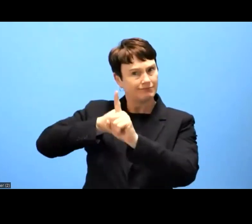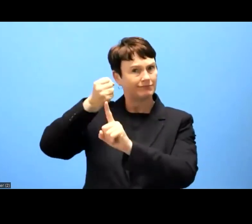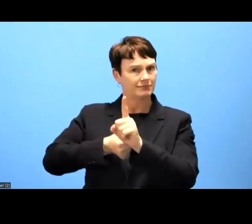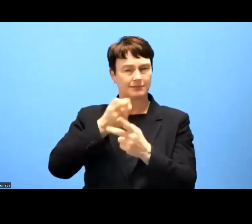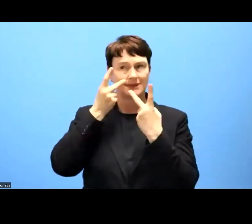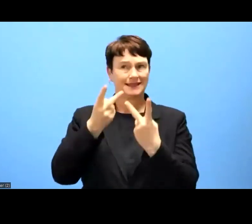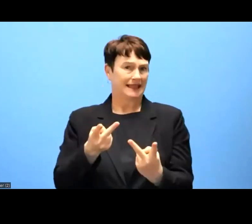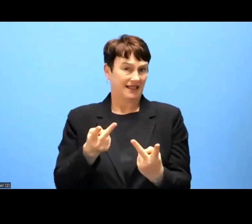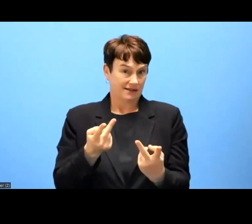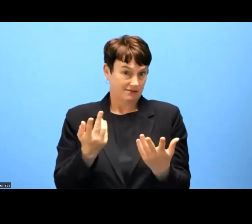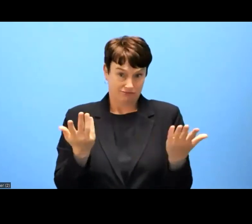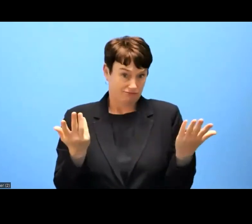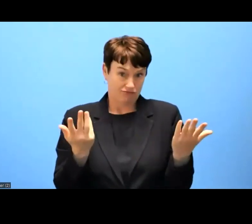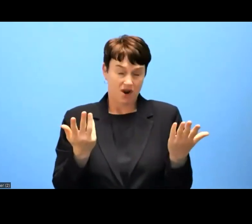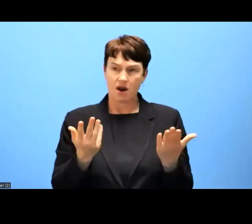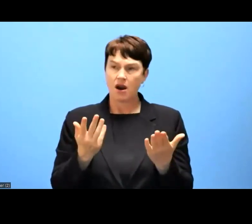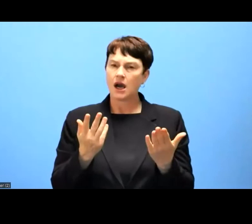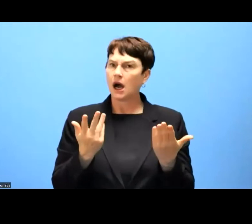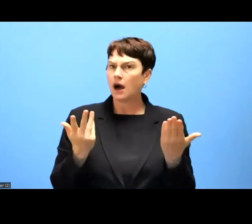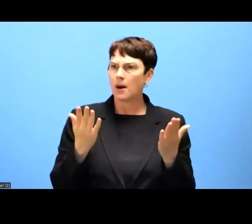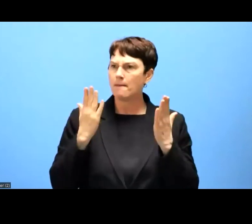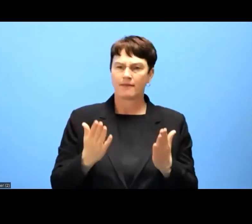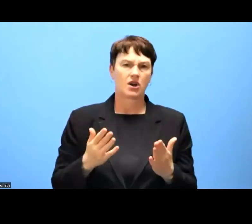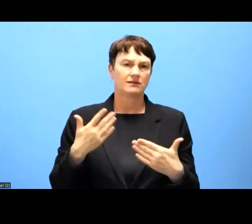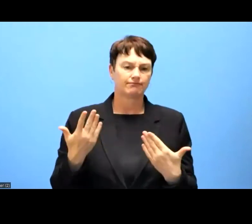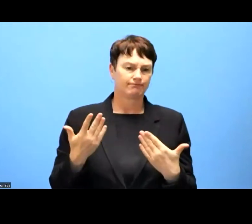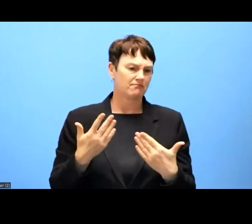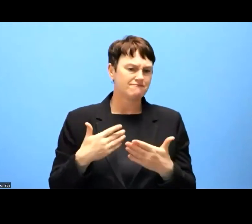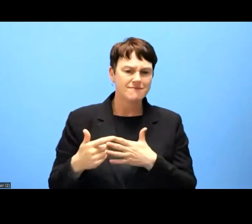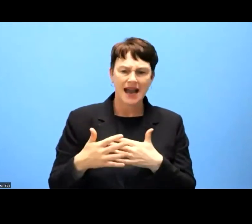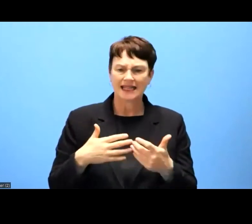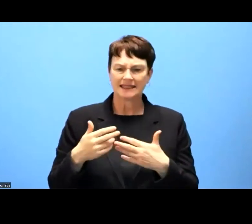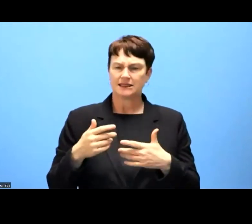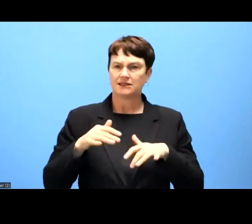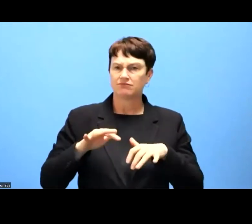in parallel, digitalization, and all what comes with it, security, privacy and so forth